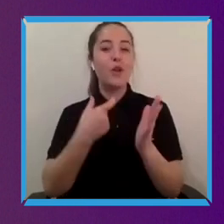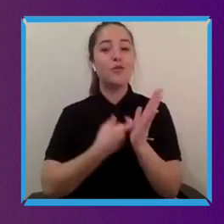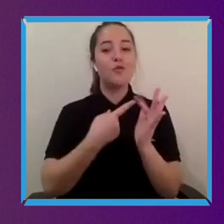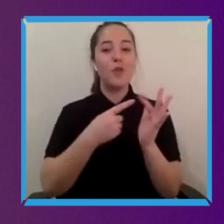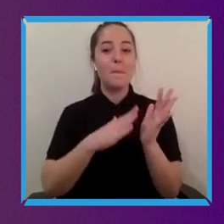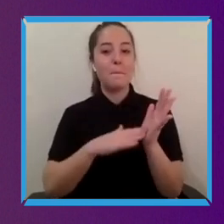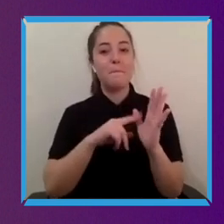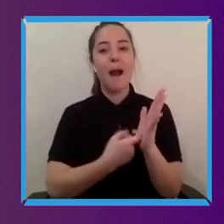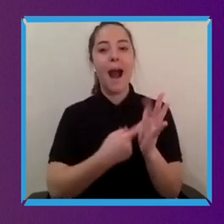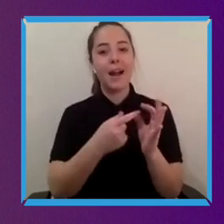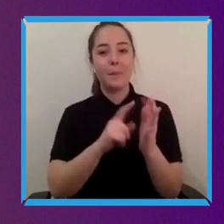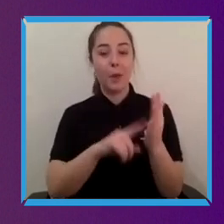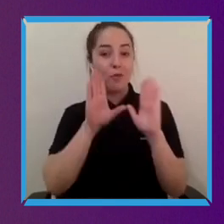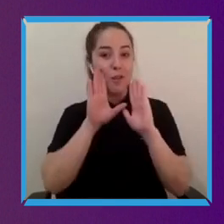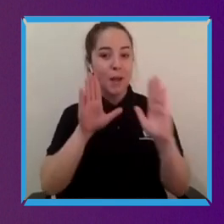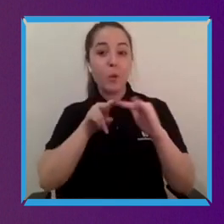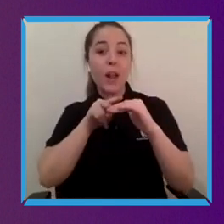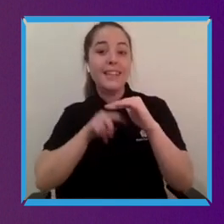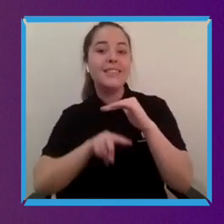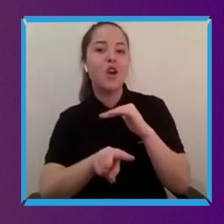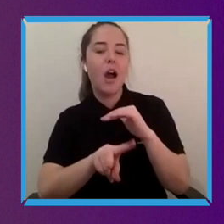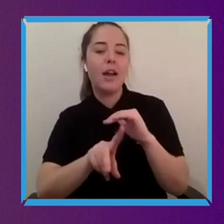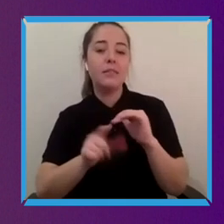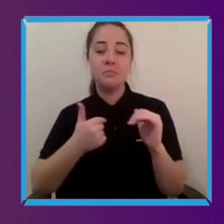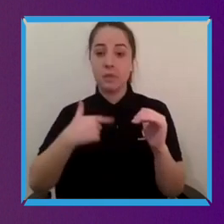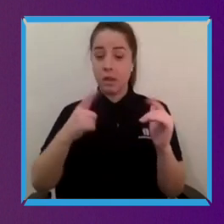of draw to a close. My last question to each of you